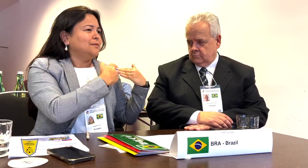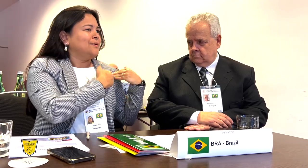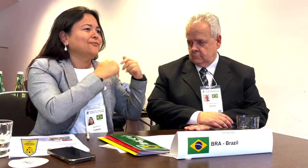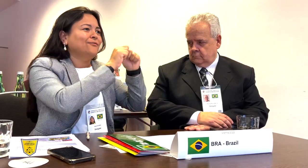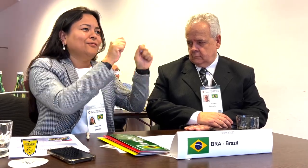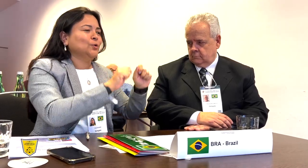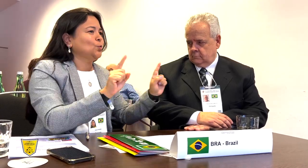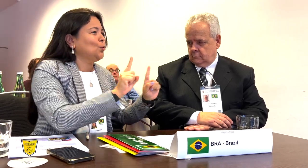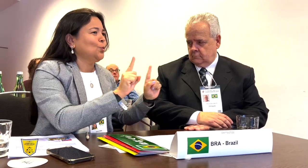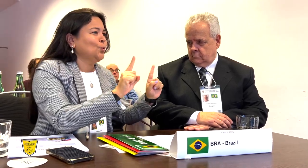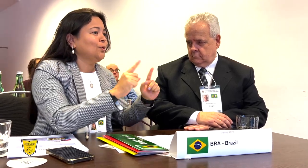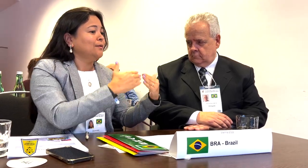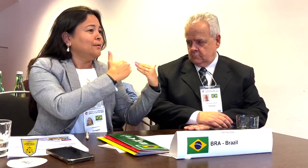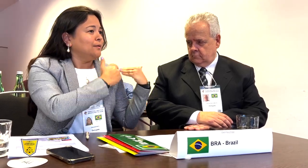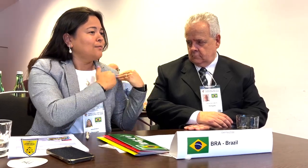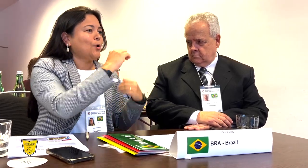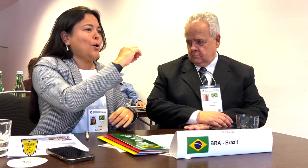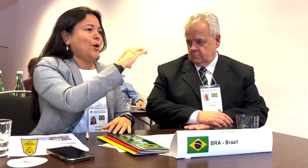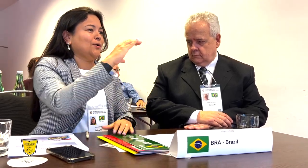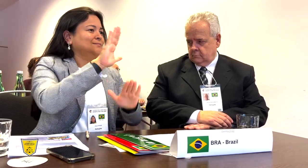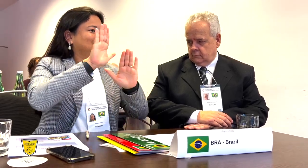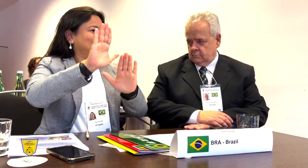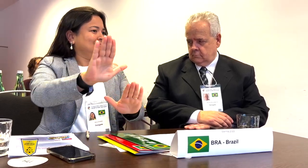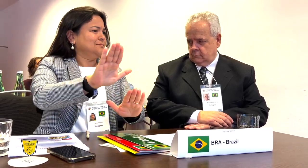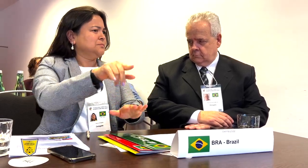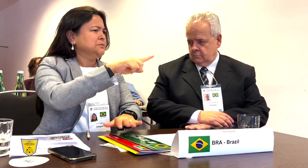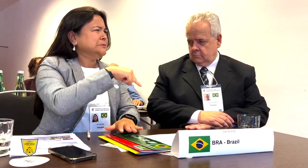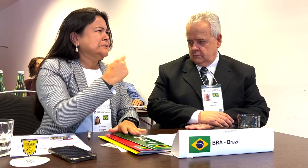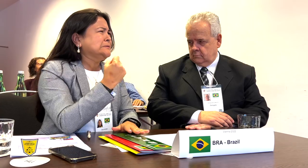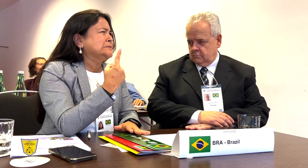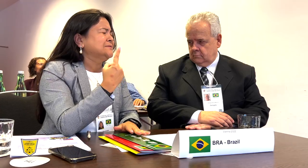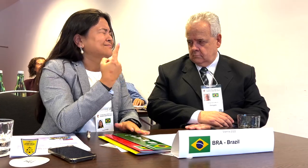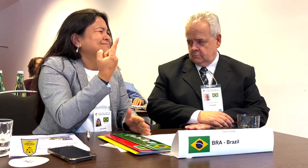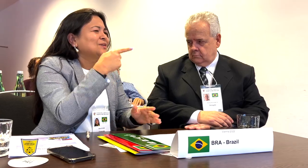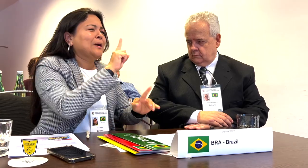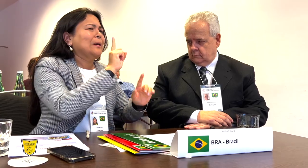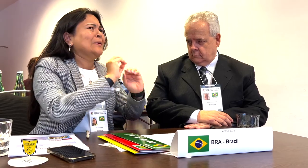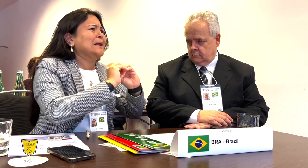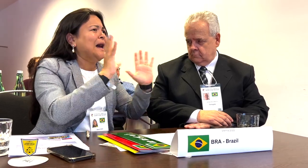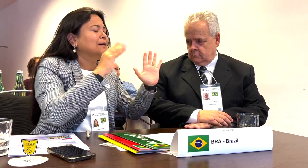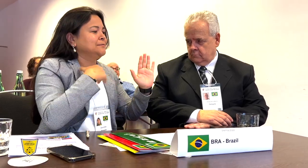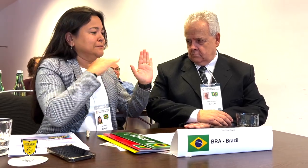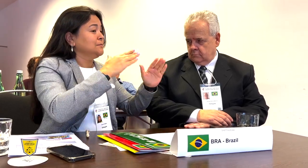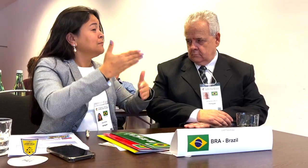The responsibility is the Organising Committee only. The venues couldn’t understand that as it wasn’t clear to them.